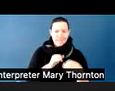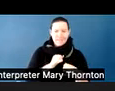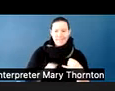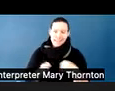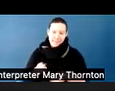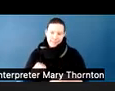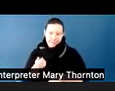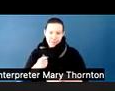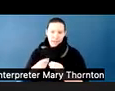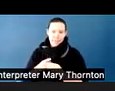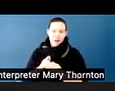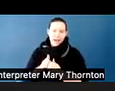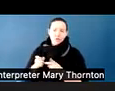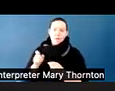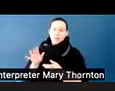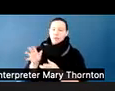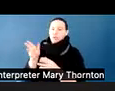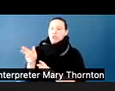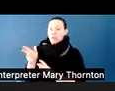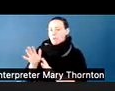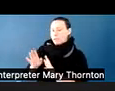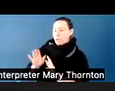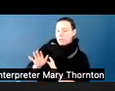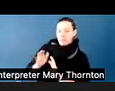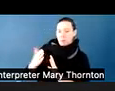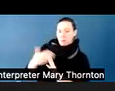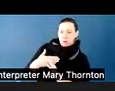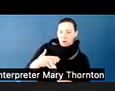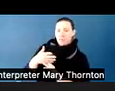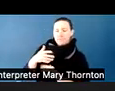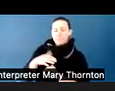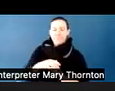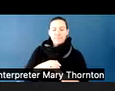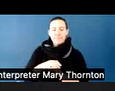And while I understand the audience, say, we're talking about neurodiverse learners.